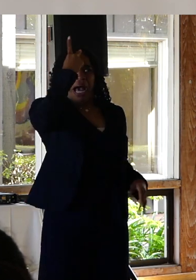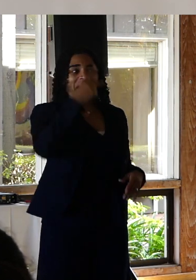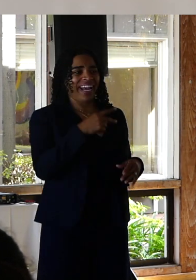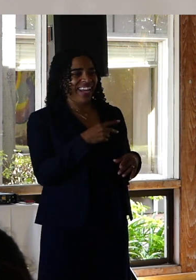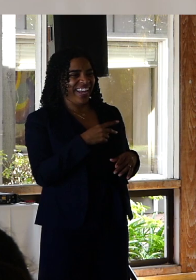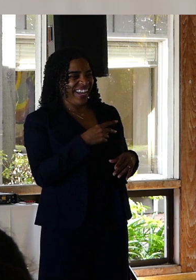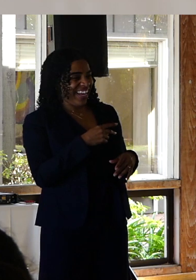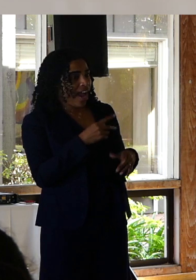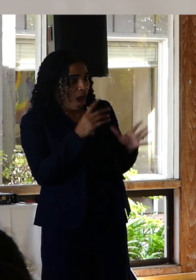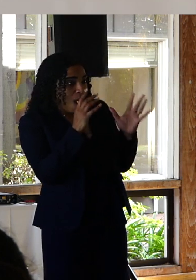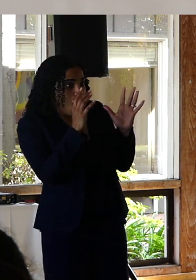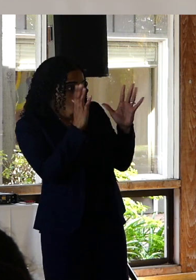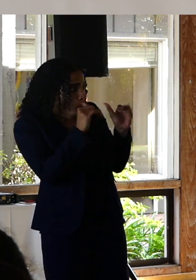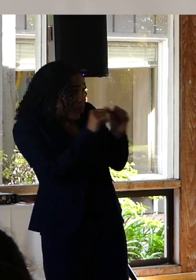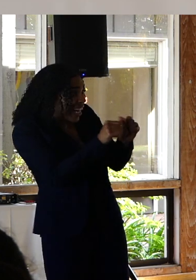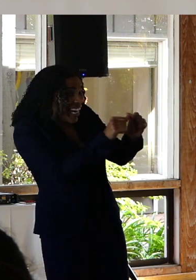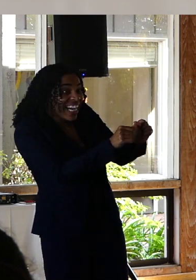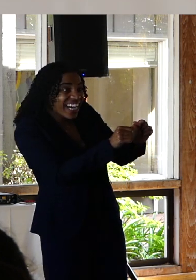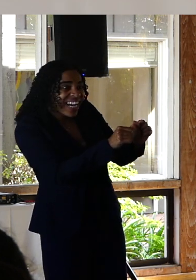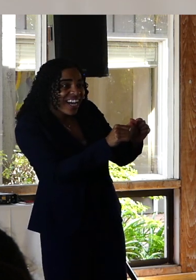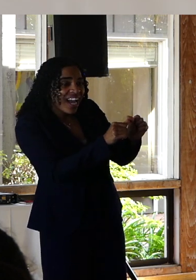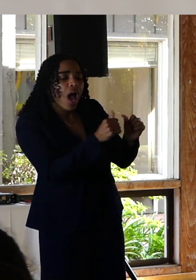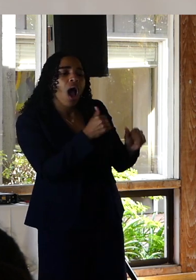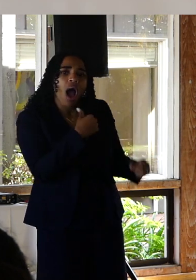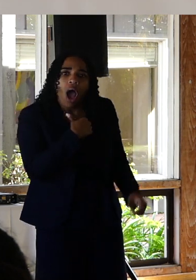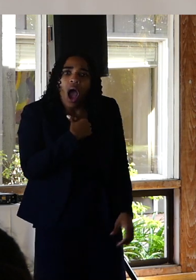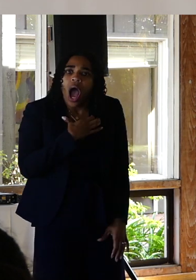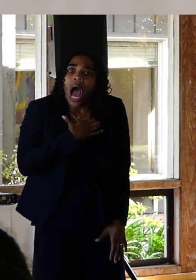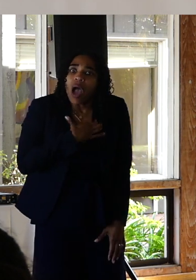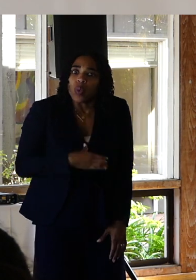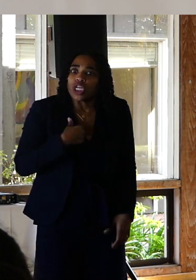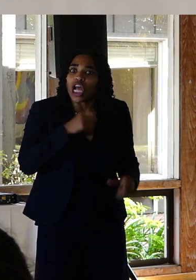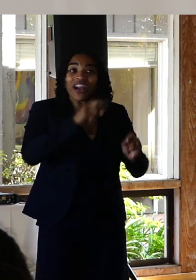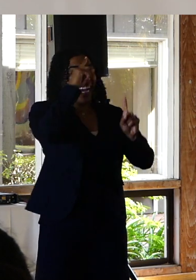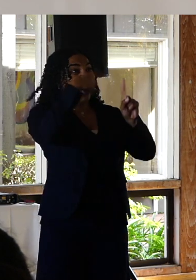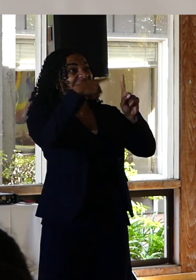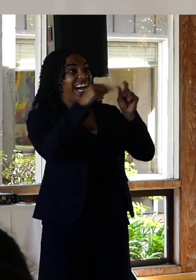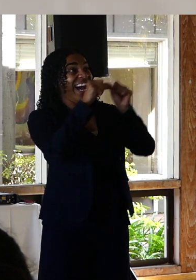Yeah that that would be my 20 20 hindsight of where I had absolutely neglected to do so.